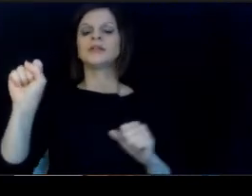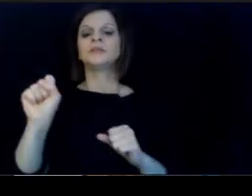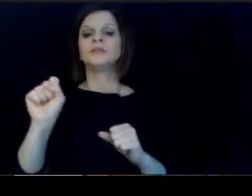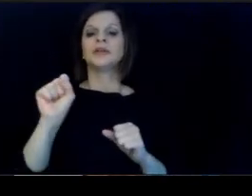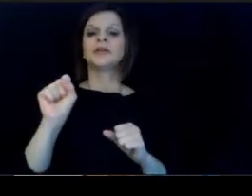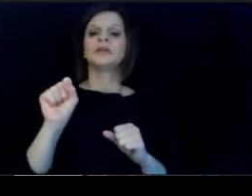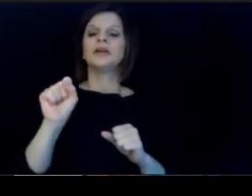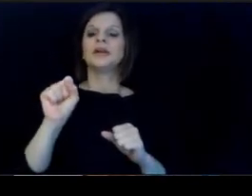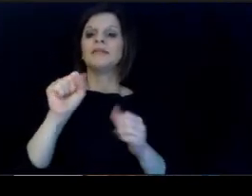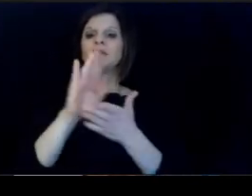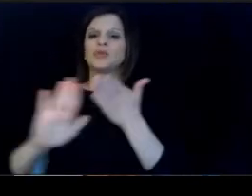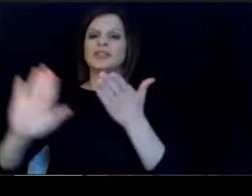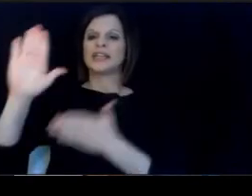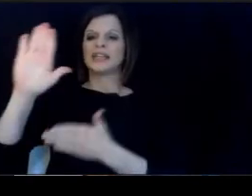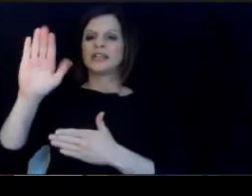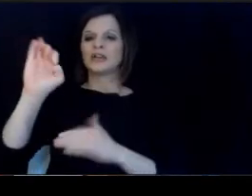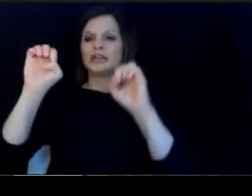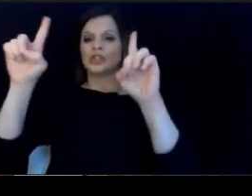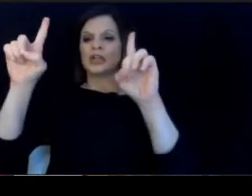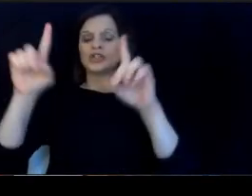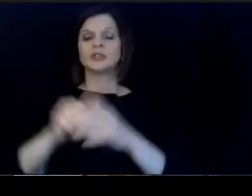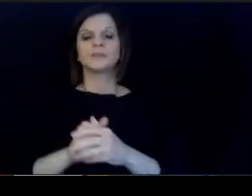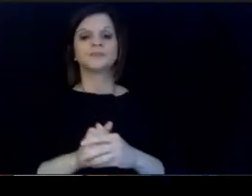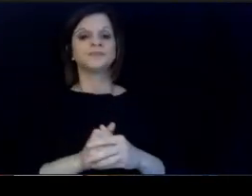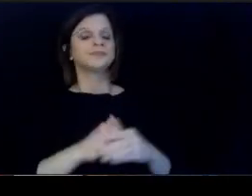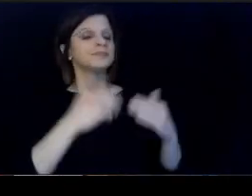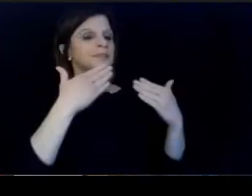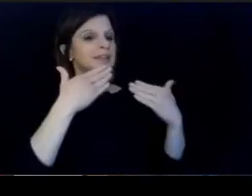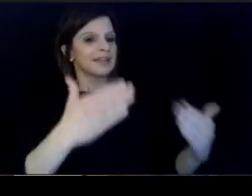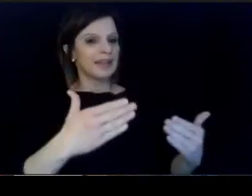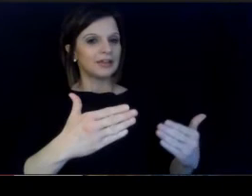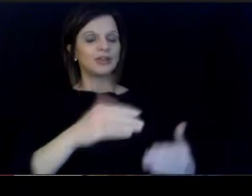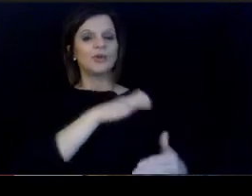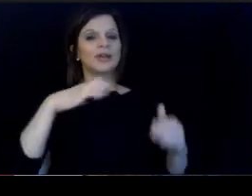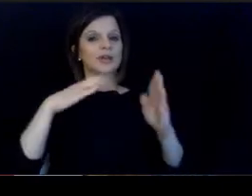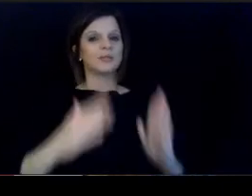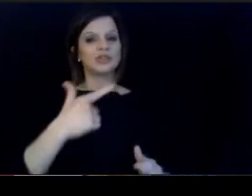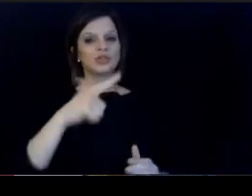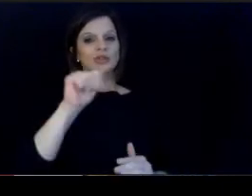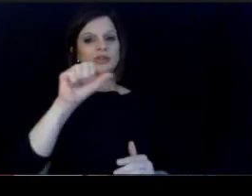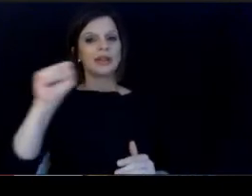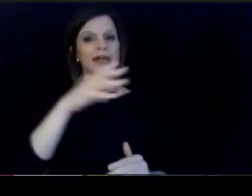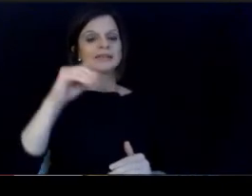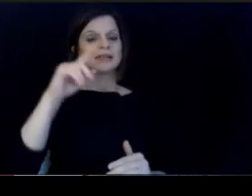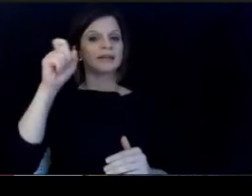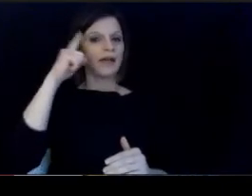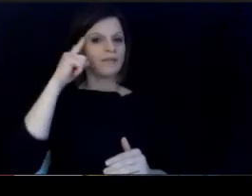Thompson, thank you, Commissioner Glass and. thank you, Lieutenant Governor and Governor report not only putting